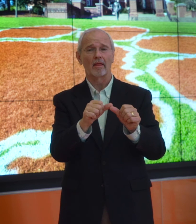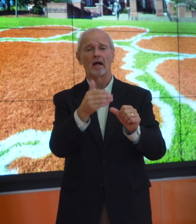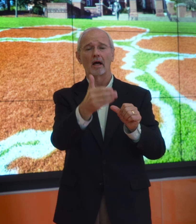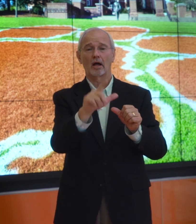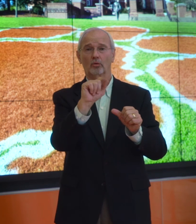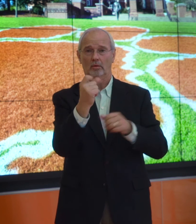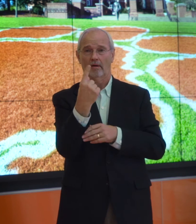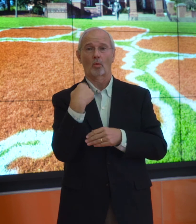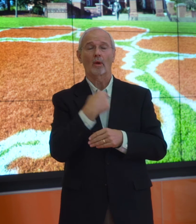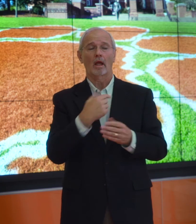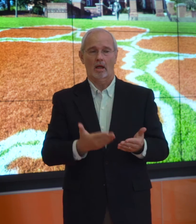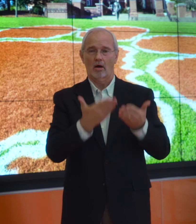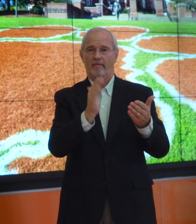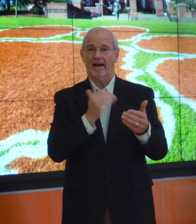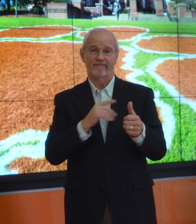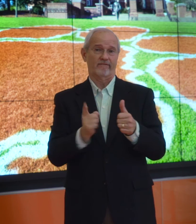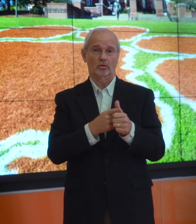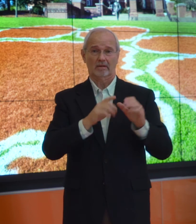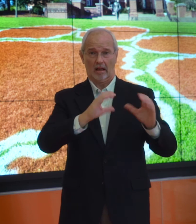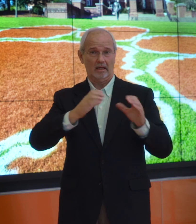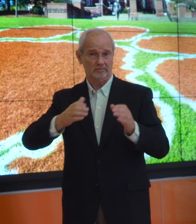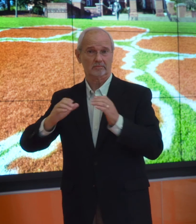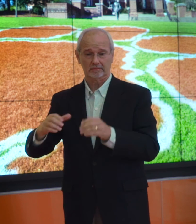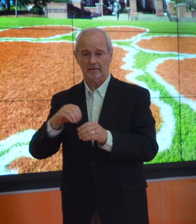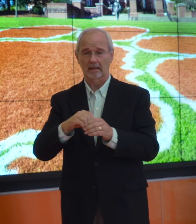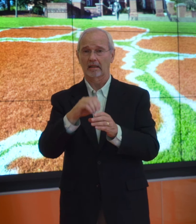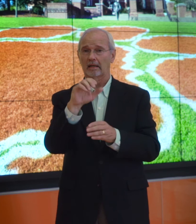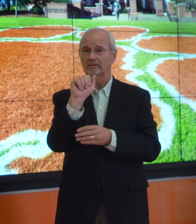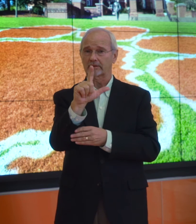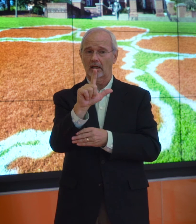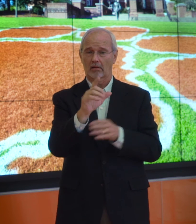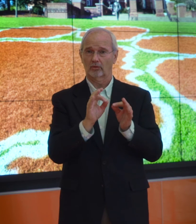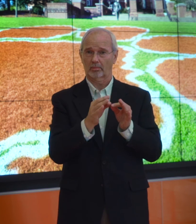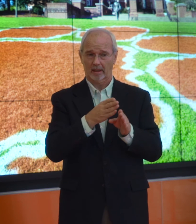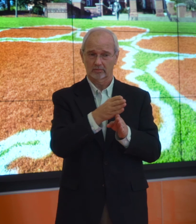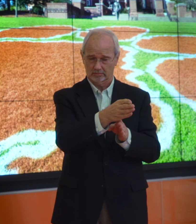we offered our first classes in ASL interpreting field.